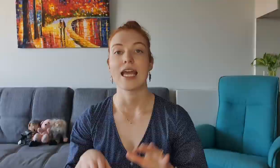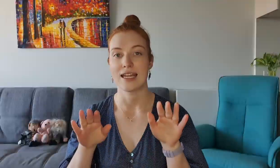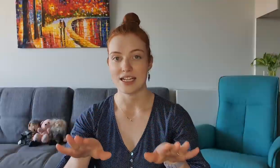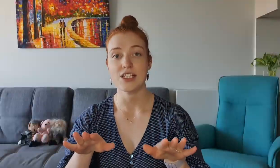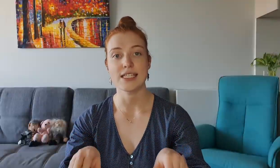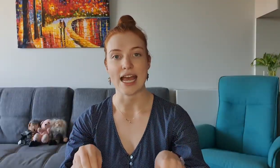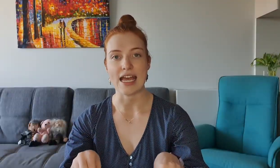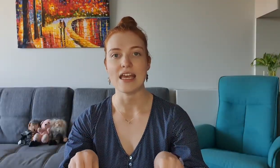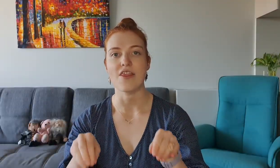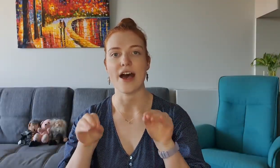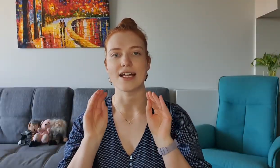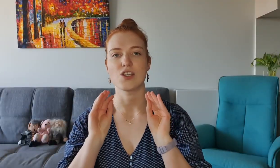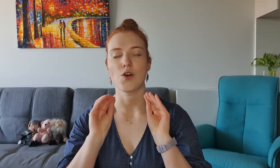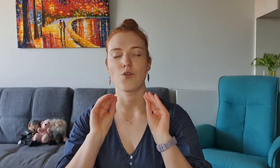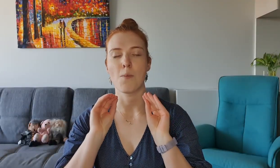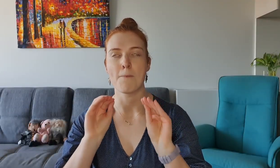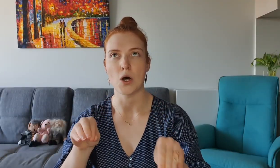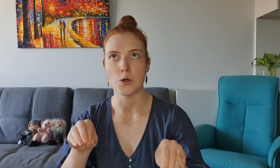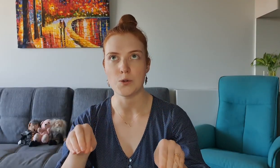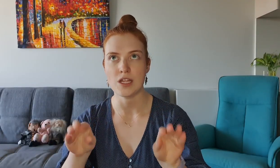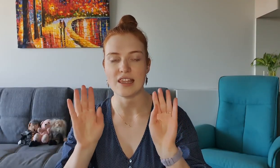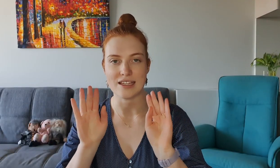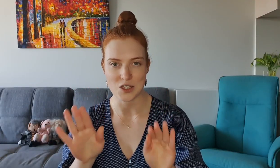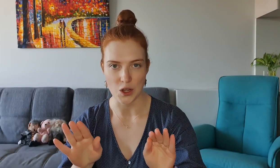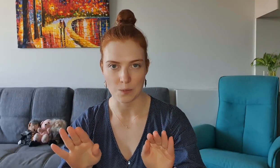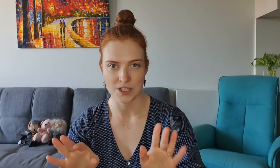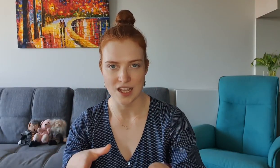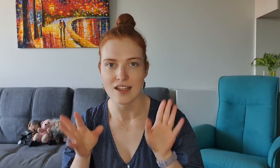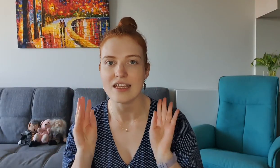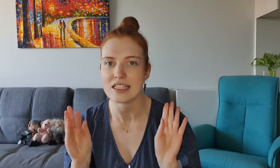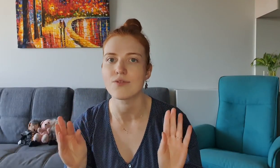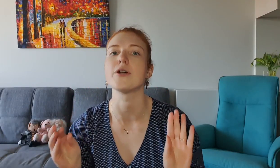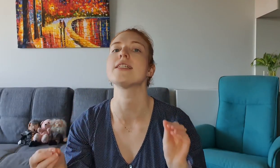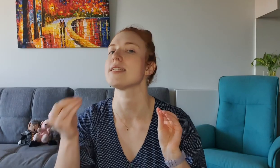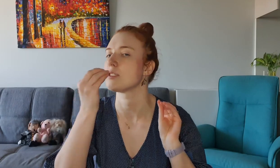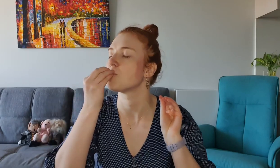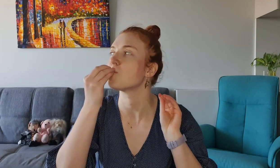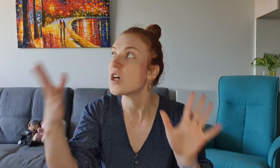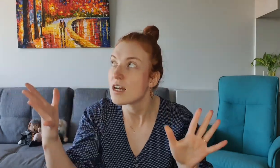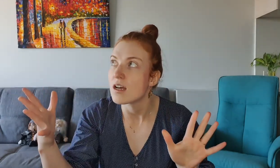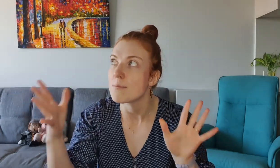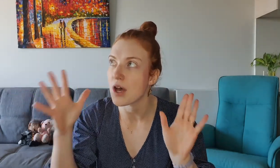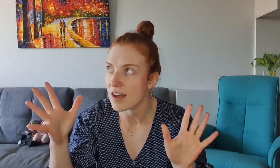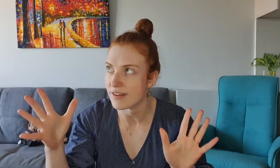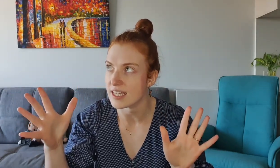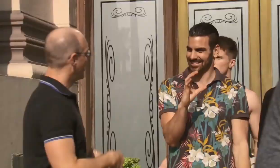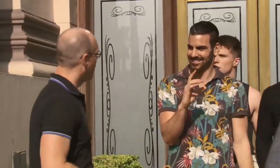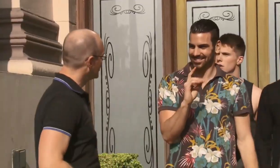Can I just say that Ramon, the interpreter, his voice is perfect